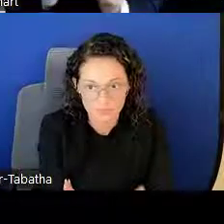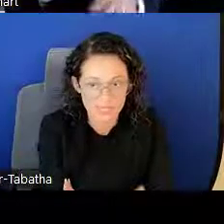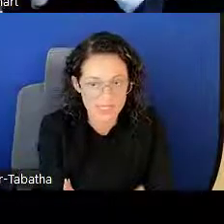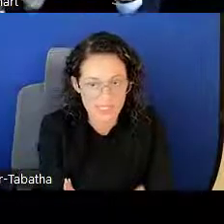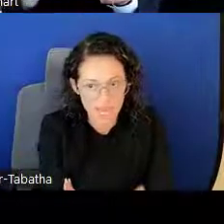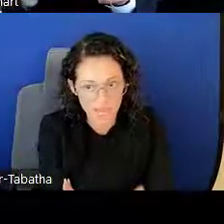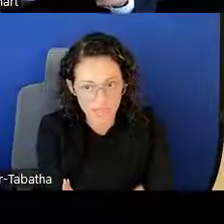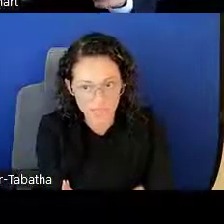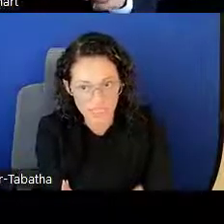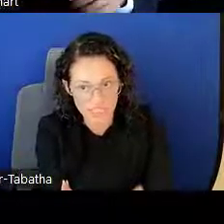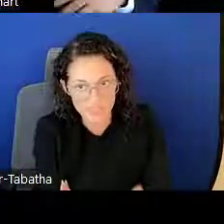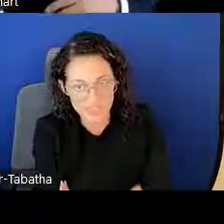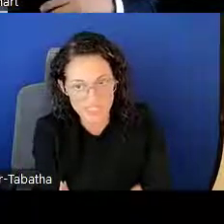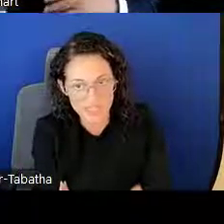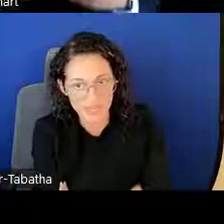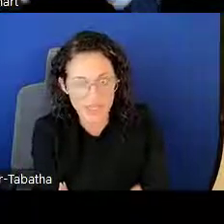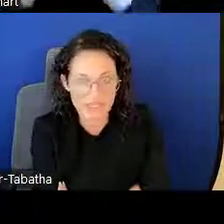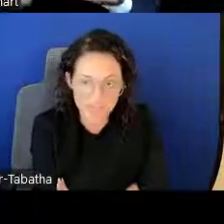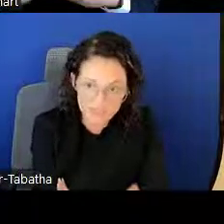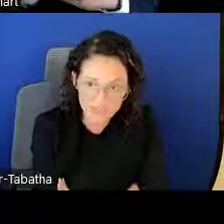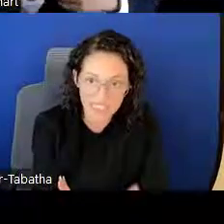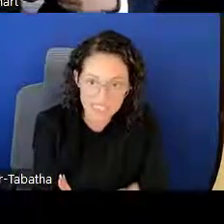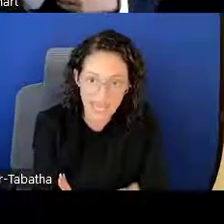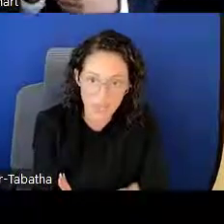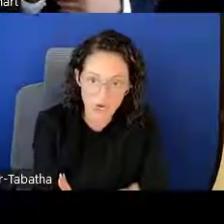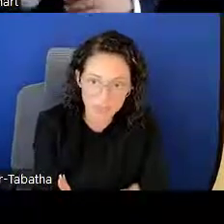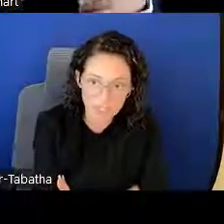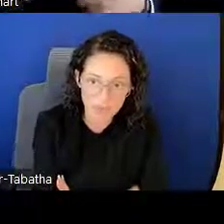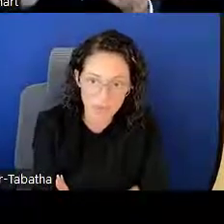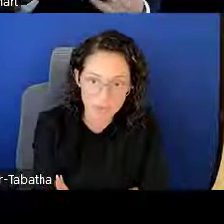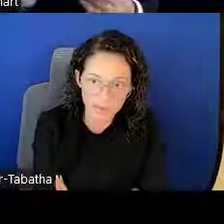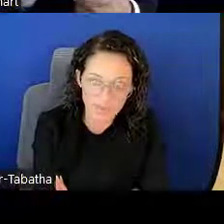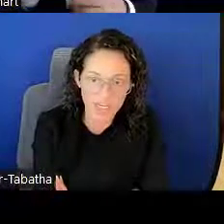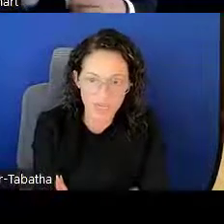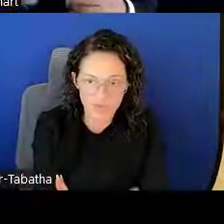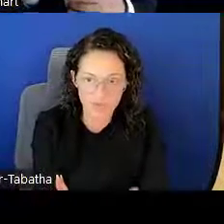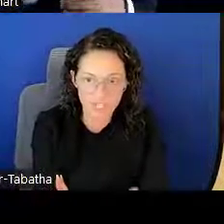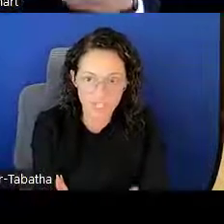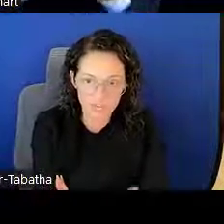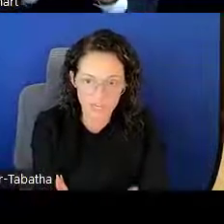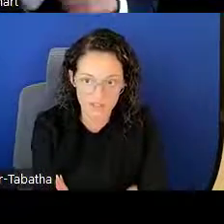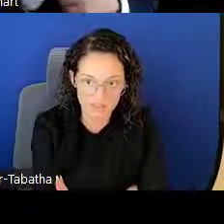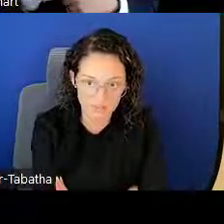It is not related specific to .. . specifically to LRP, but we have another Precon event,